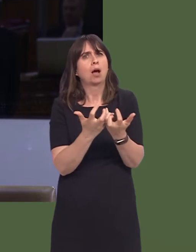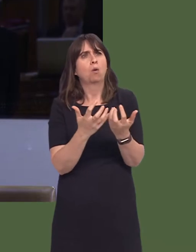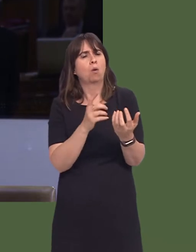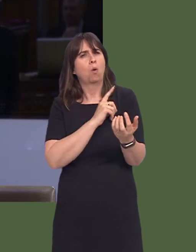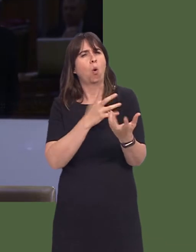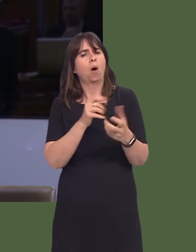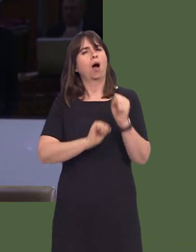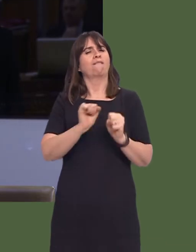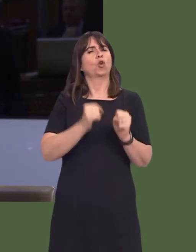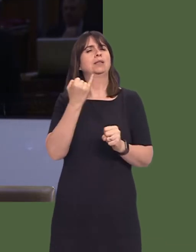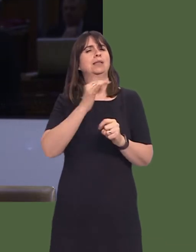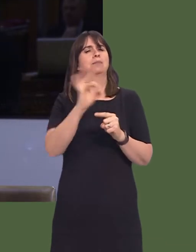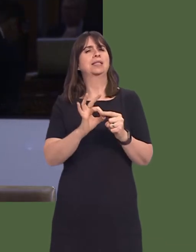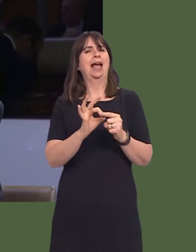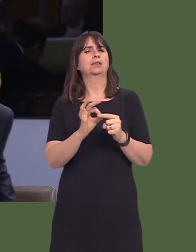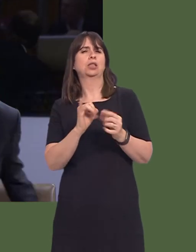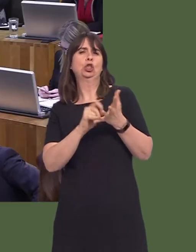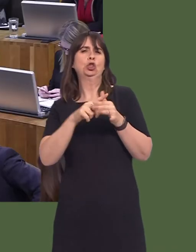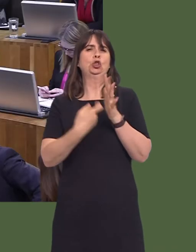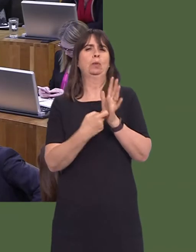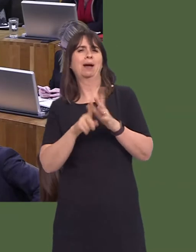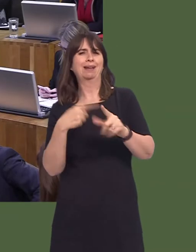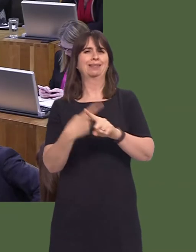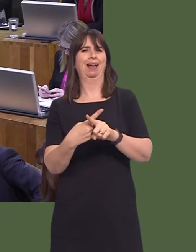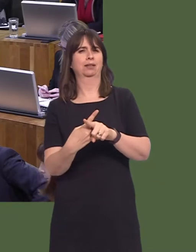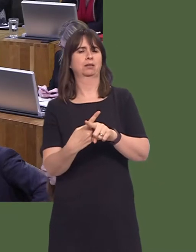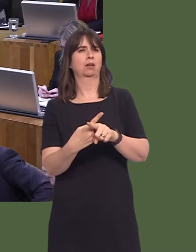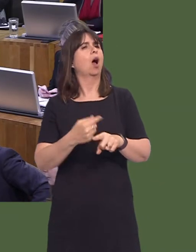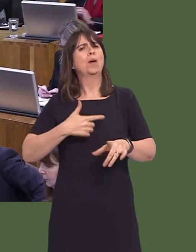supertax on land transactions? Carwyn Jones AM: No, we did not gain a tax